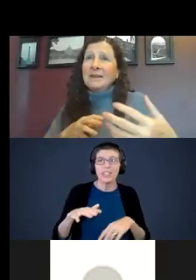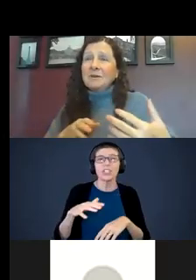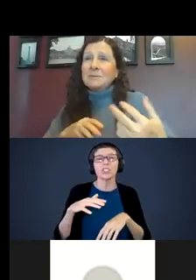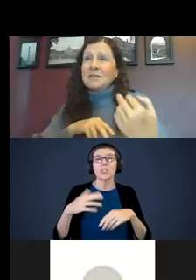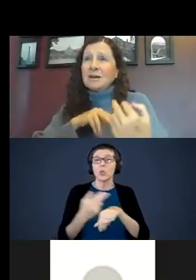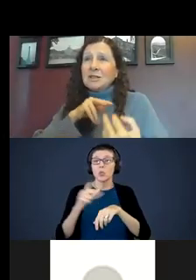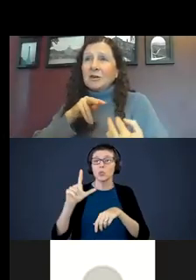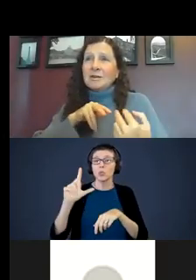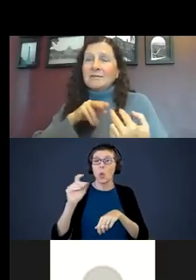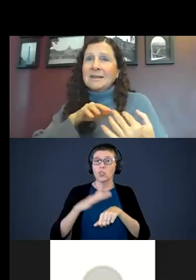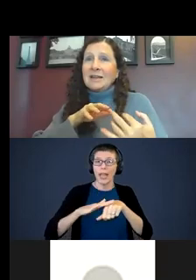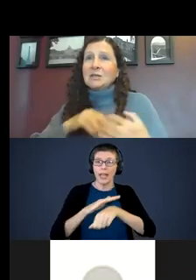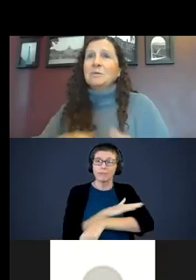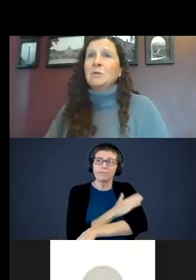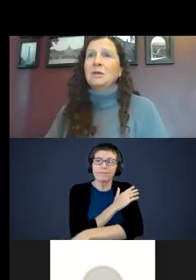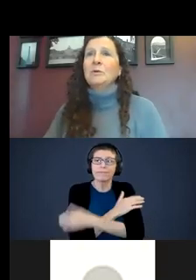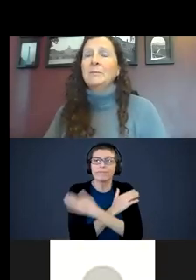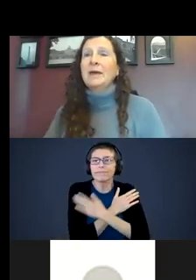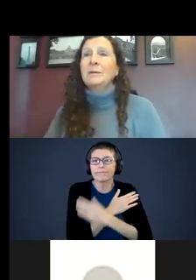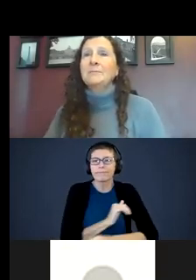infant massage that good connection between you and that baby. Rubbing the baby’s